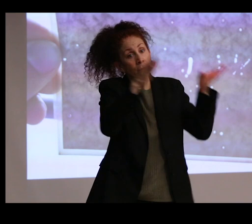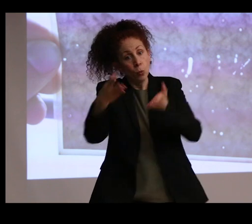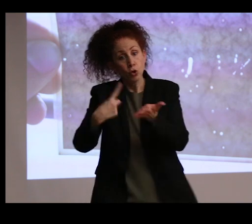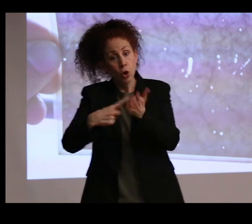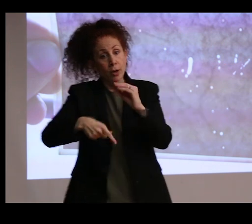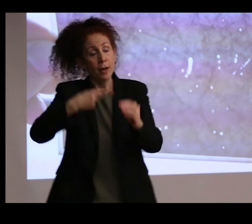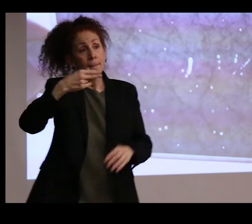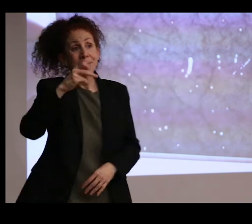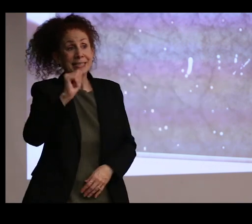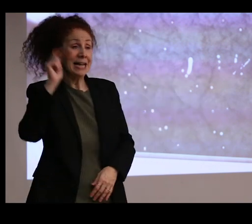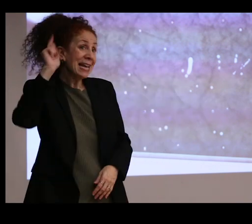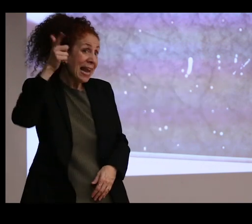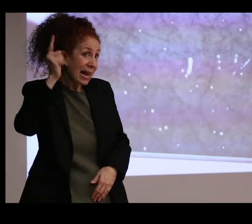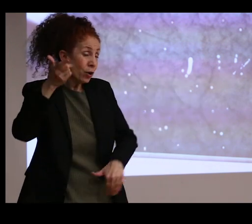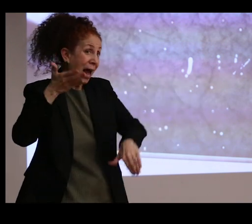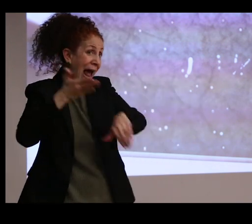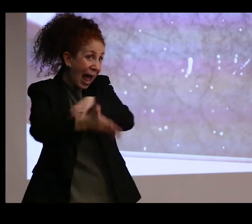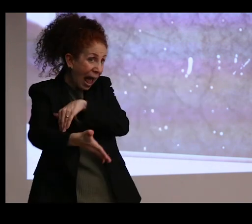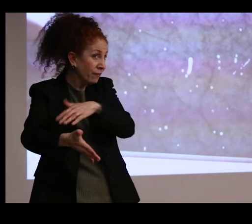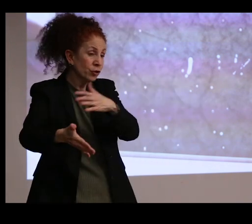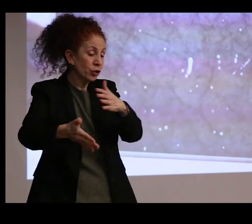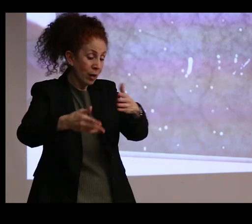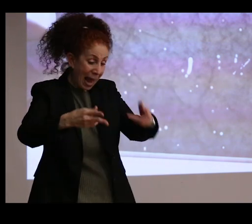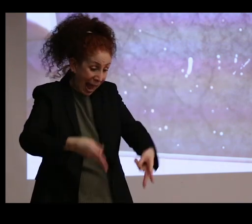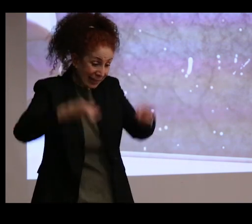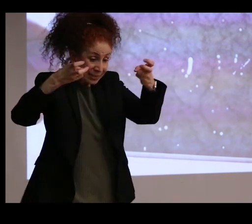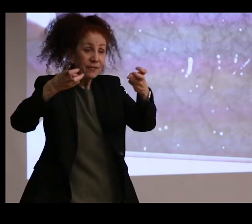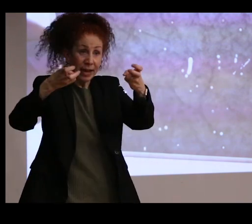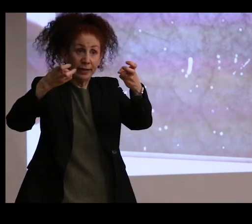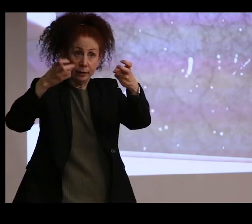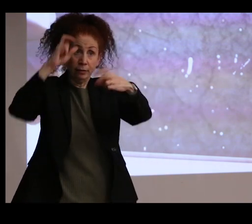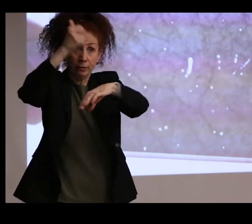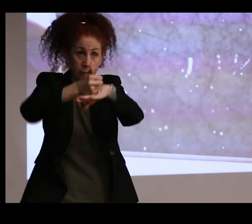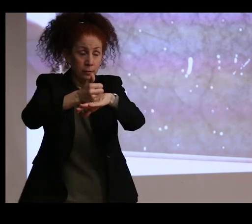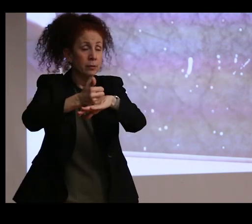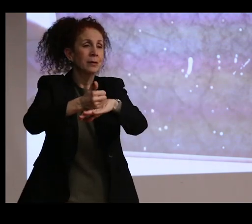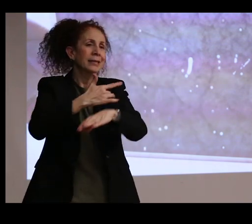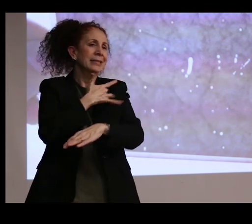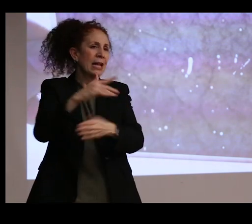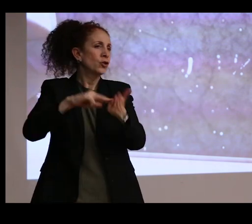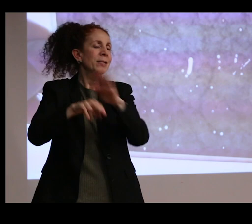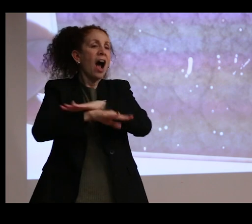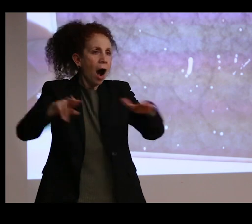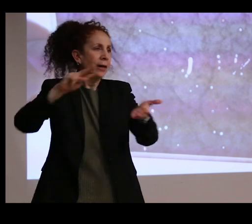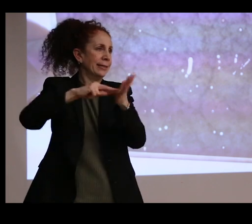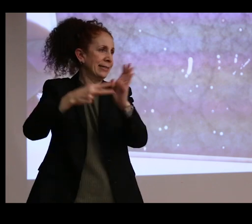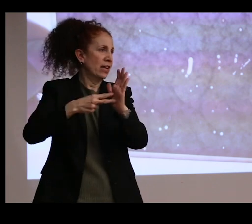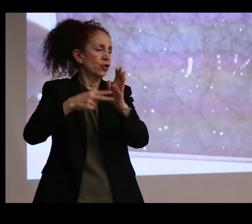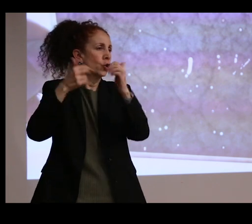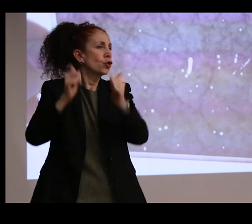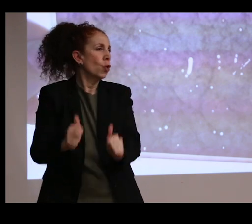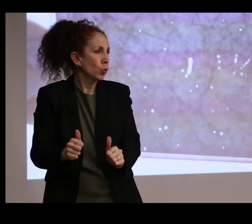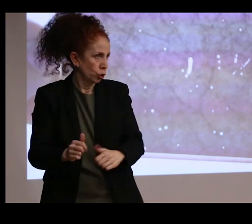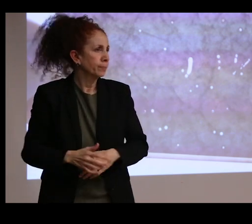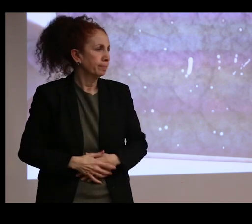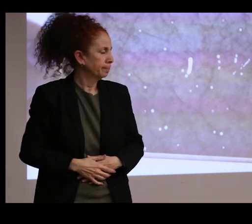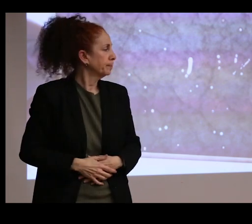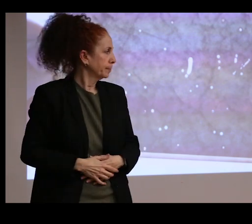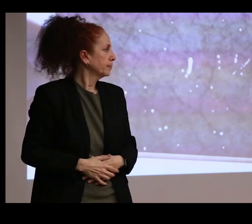later on after it's been excavated, for example, that usually refers to unintentional corrosion. And really, if these images are meant